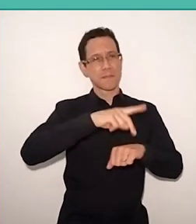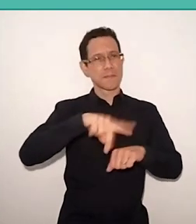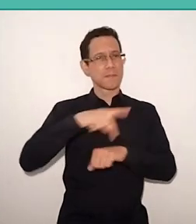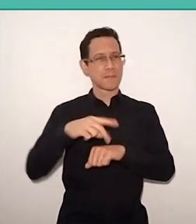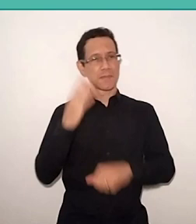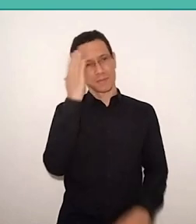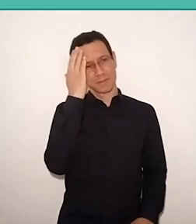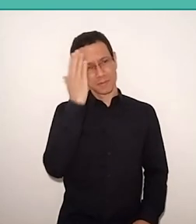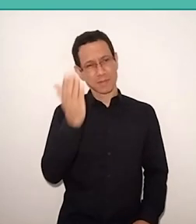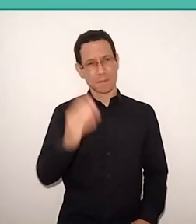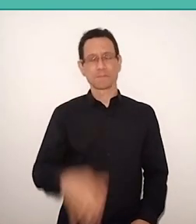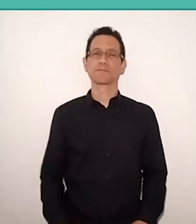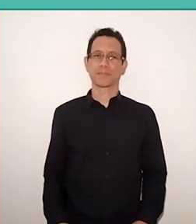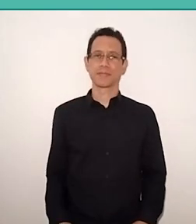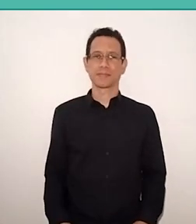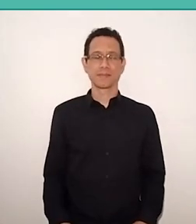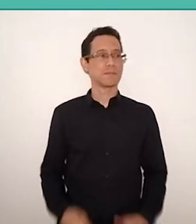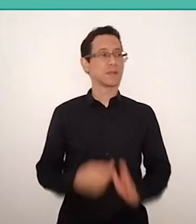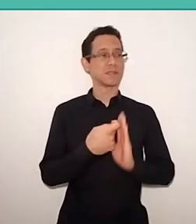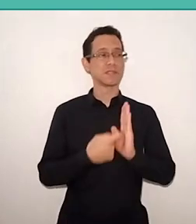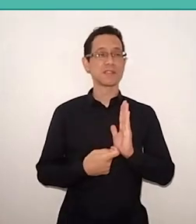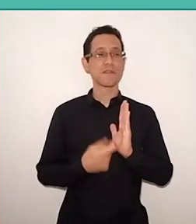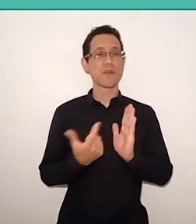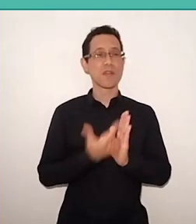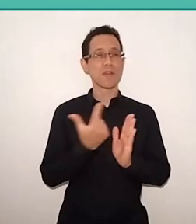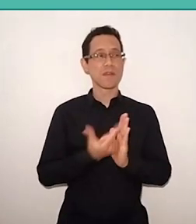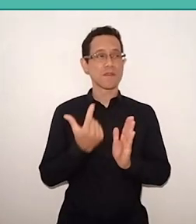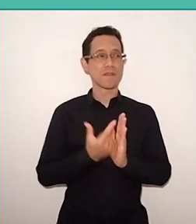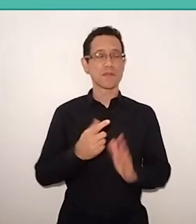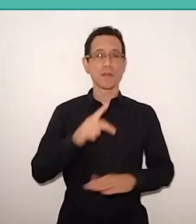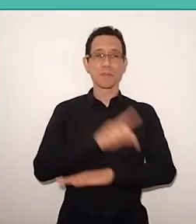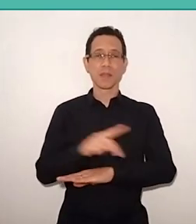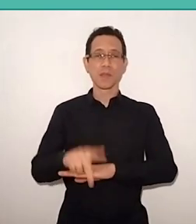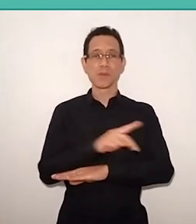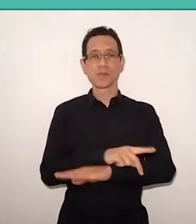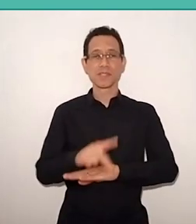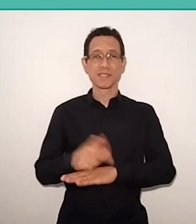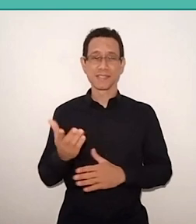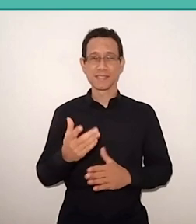He wrote a book called “Pedagogia do Oprimido”. Therefore,